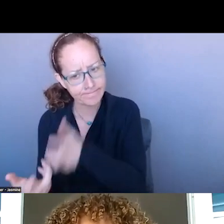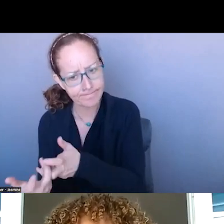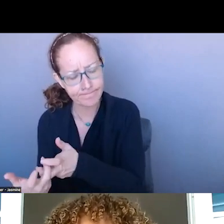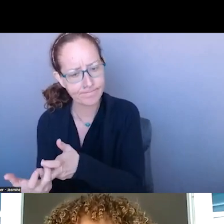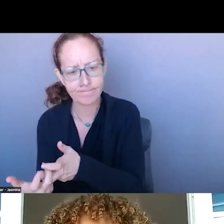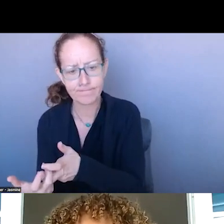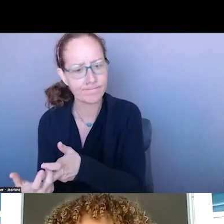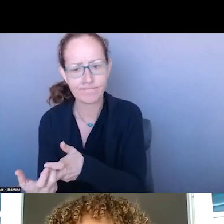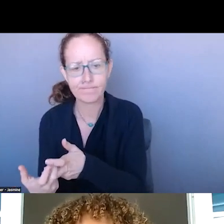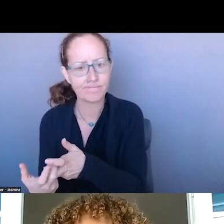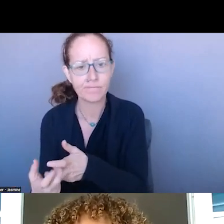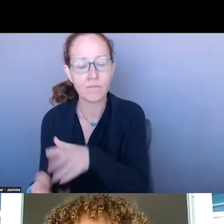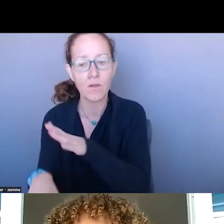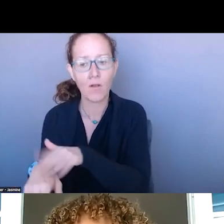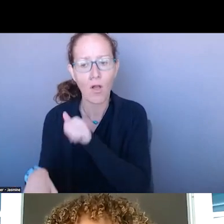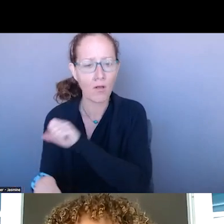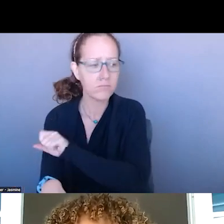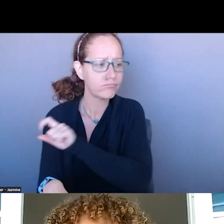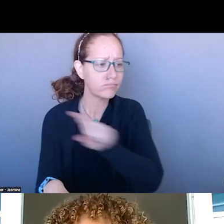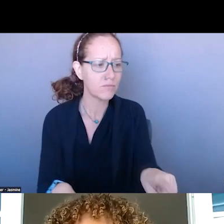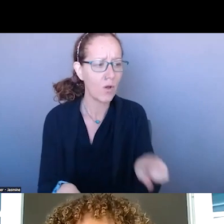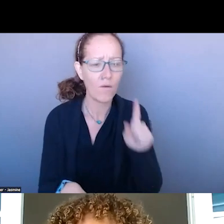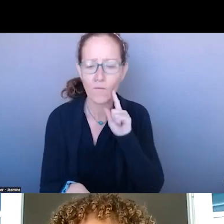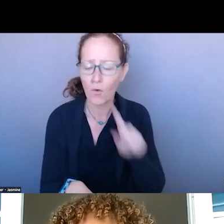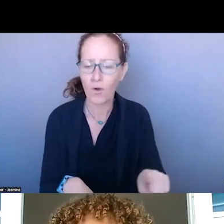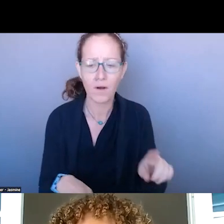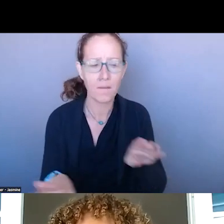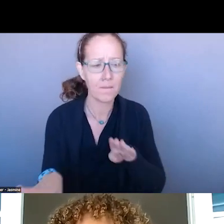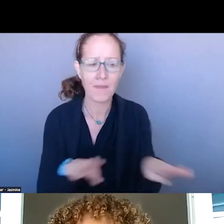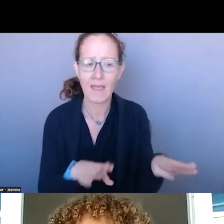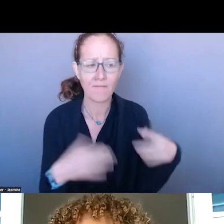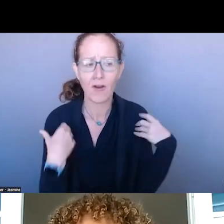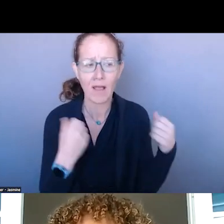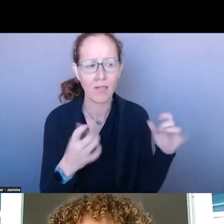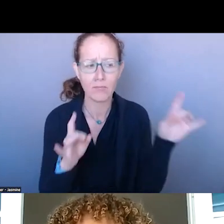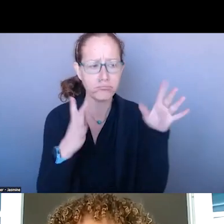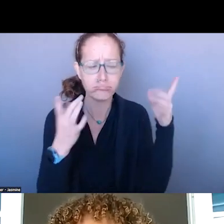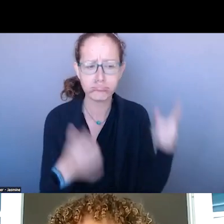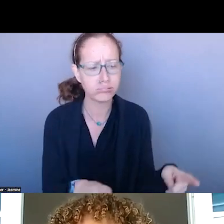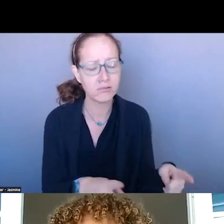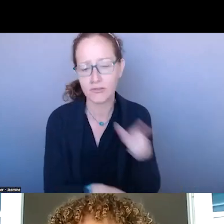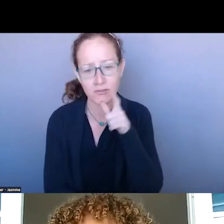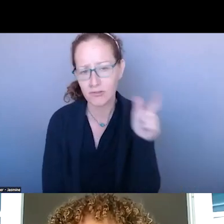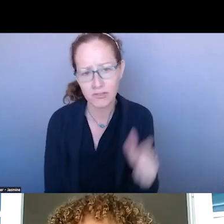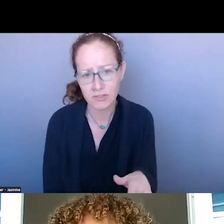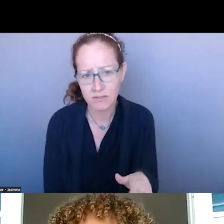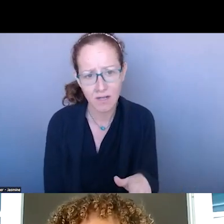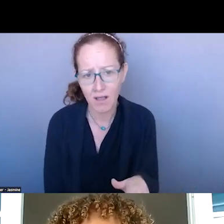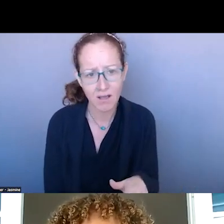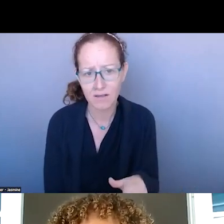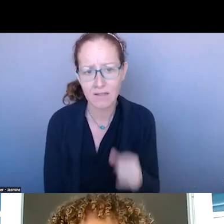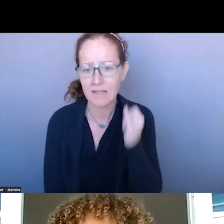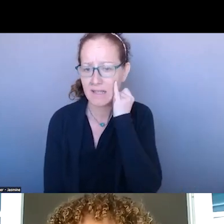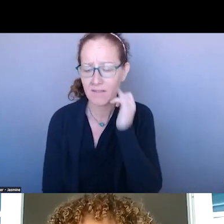SENT FOR BEHAVIORAL HEALTH CRISIS UNTIL THERE IS A REASON TO USE THEM. I REALLY LOVE